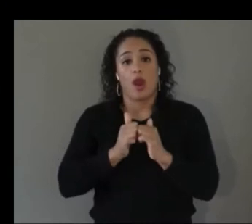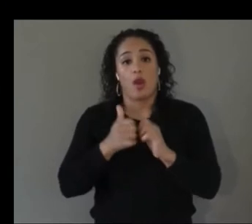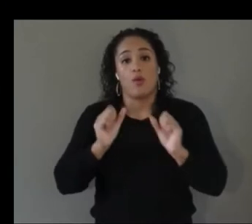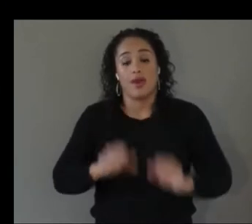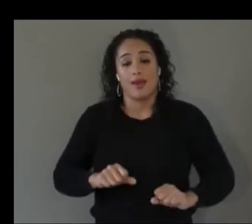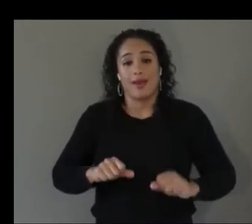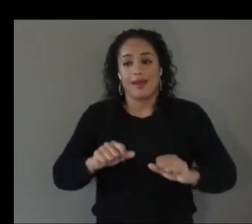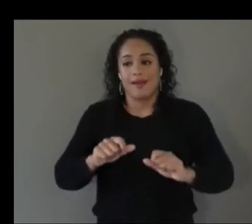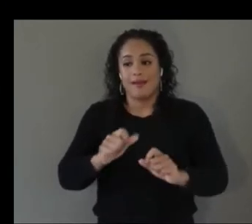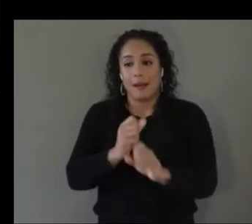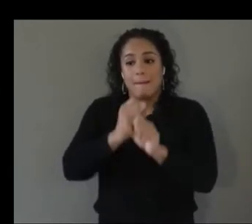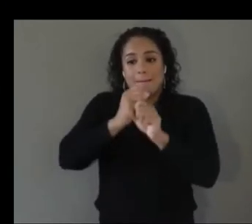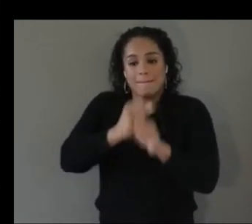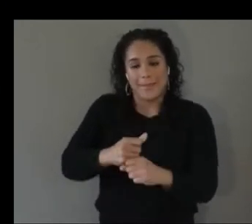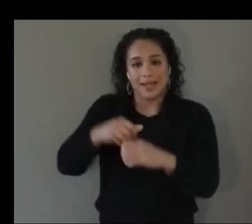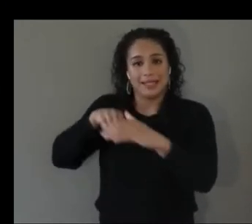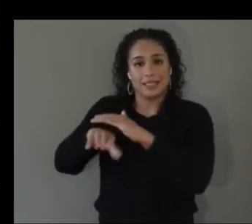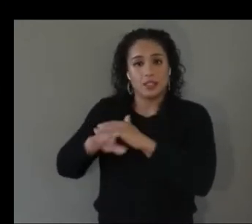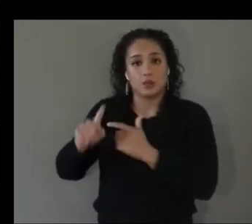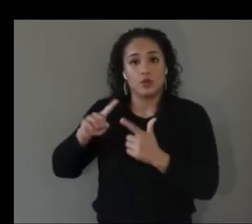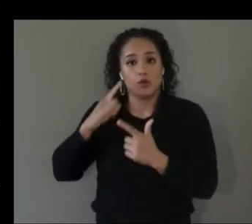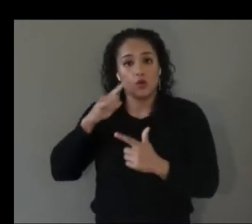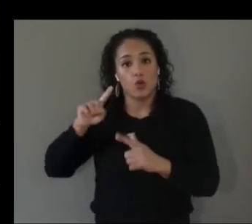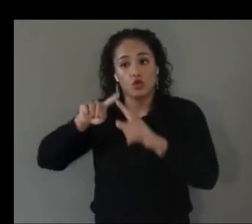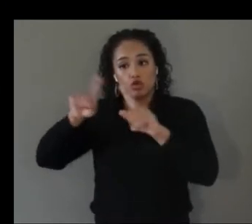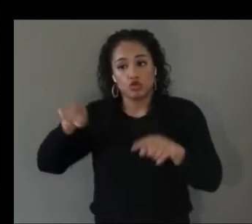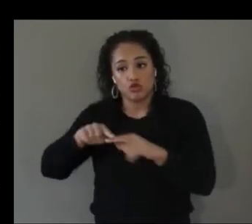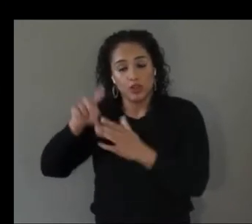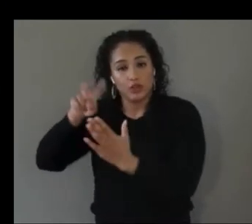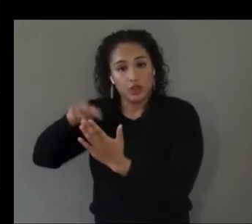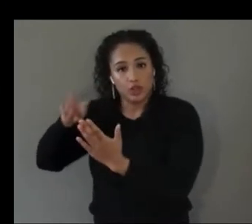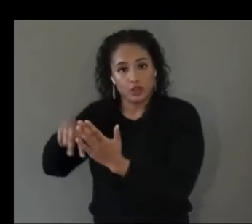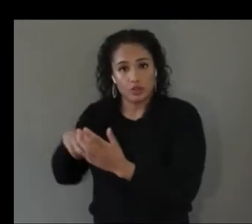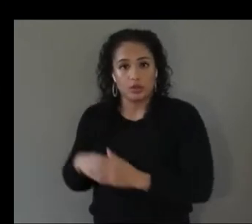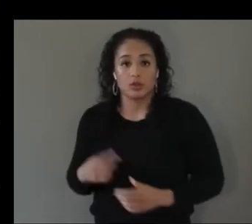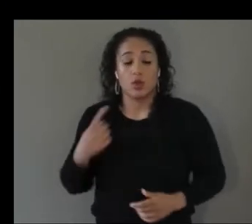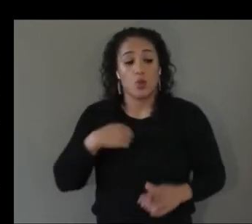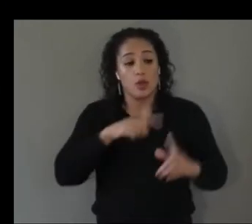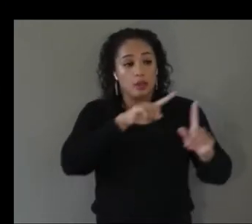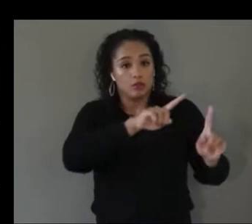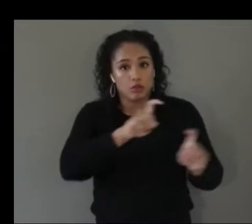so to answer these two questions we surveyed some of the most common interactions available